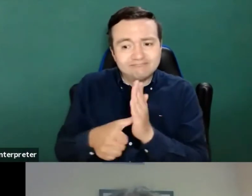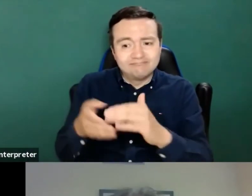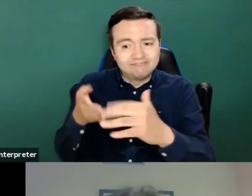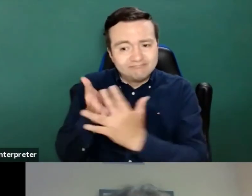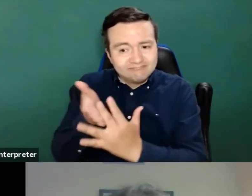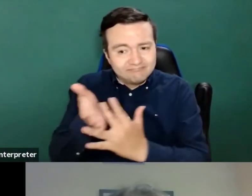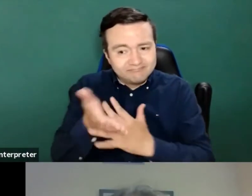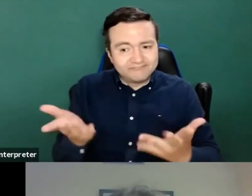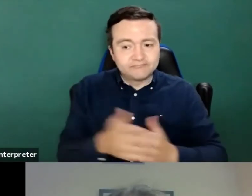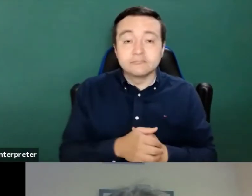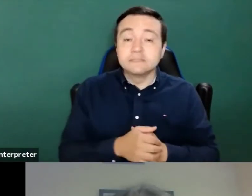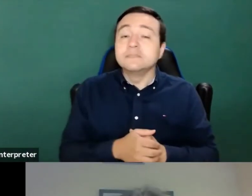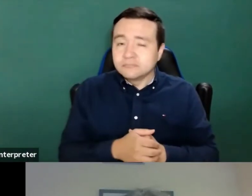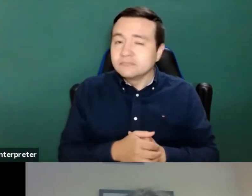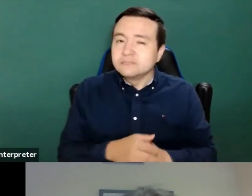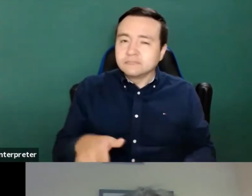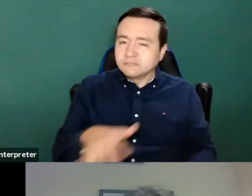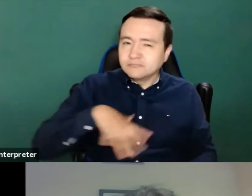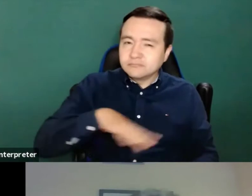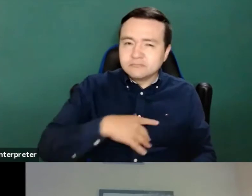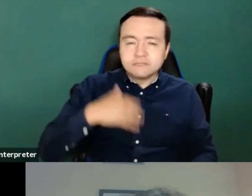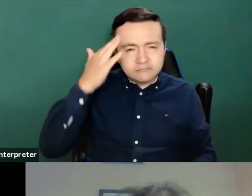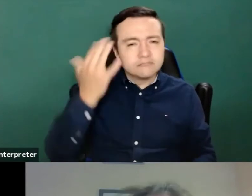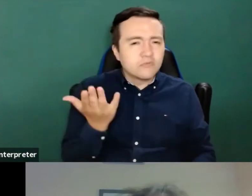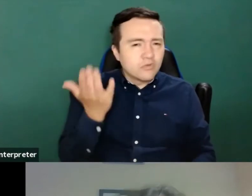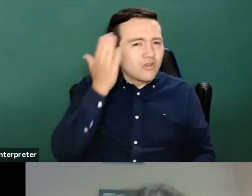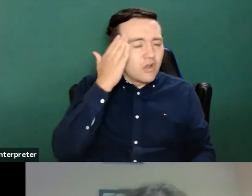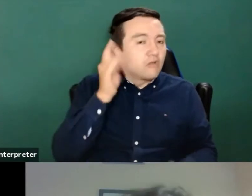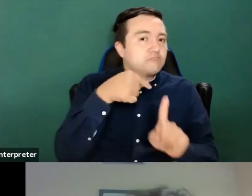And even though there's a positive thing i am i'm going to be fair.